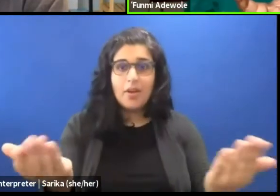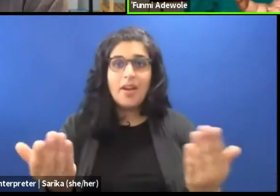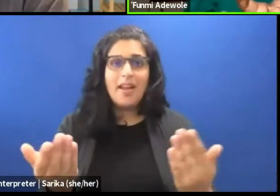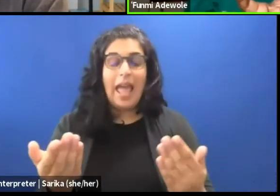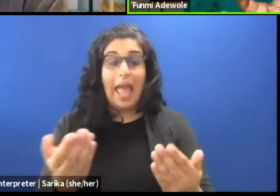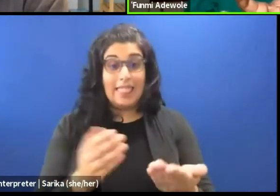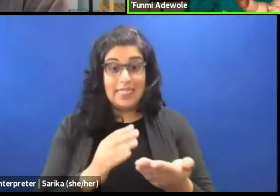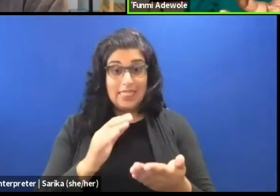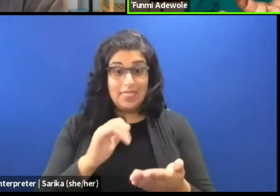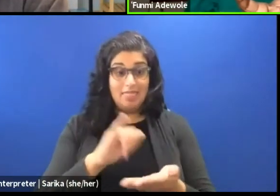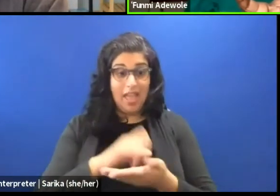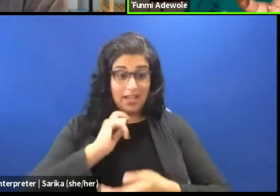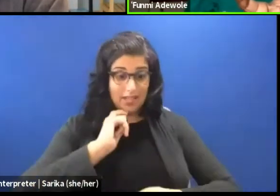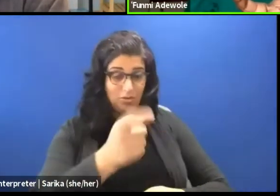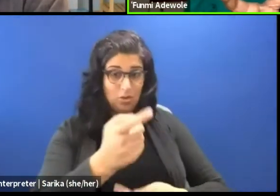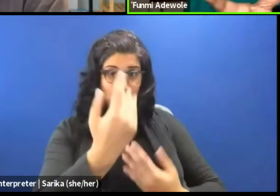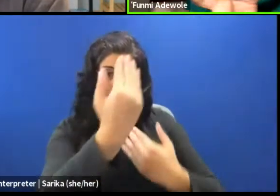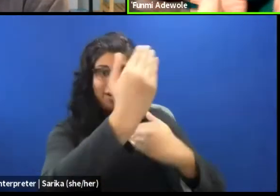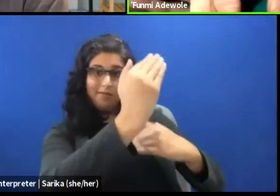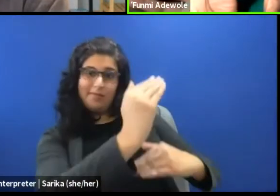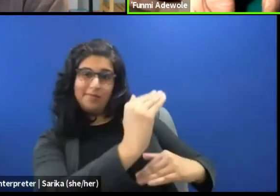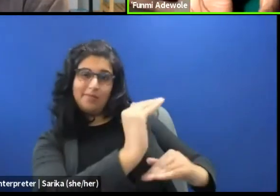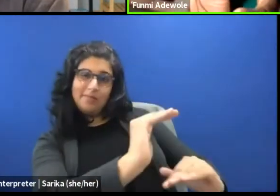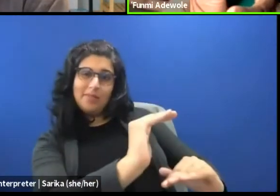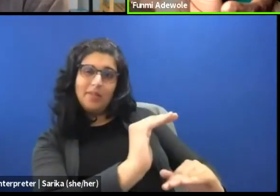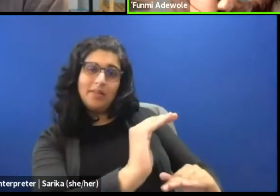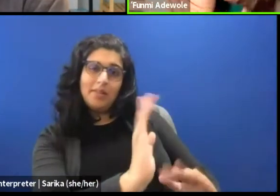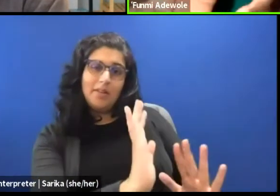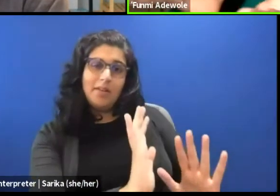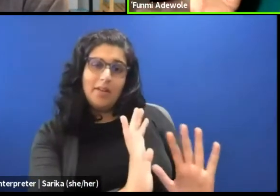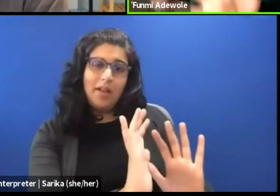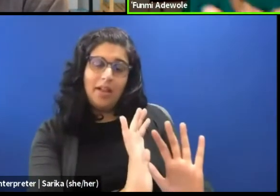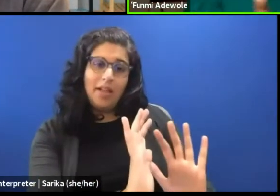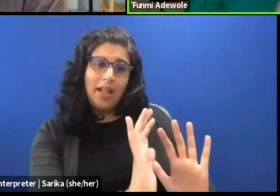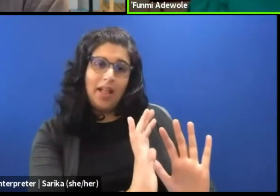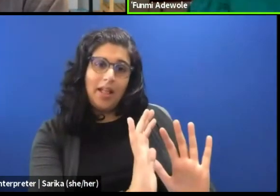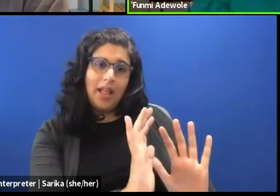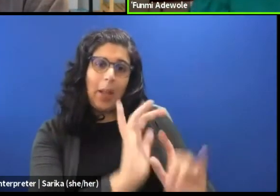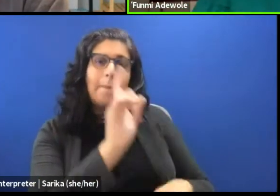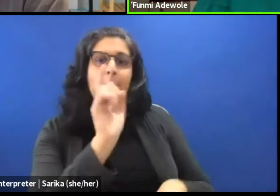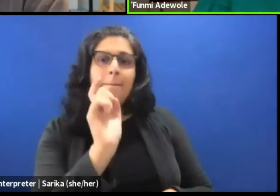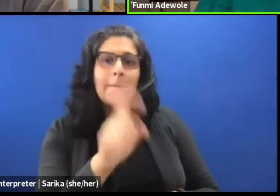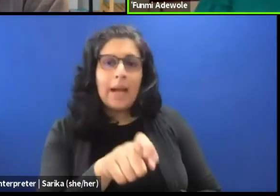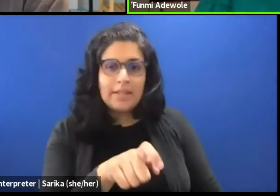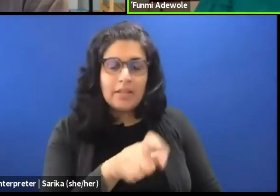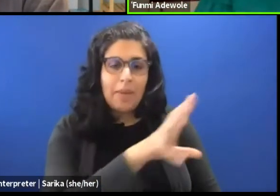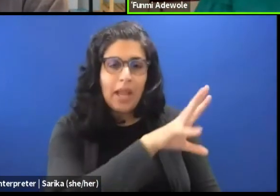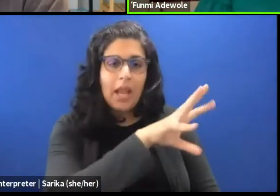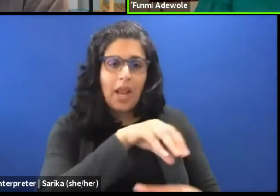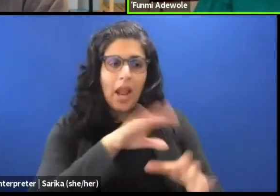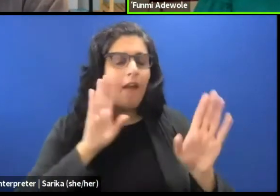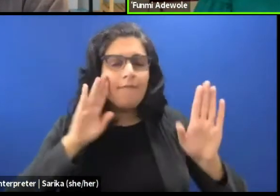you know, in the sense of that has to be central to the dramaturgy.